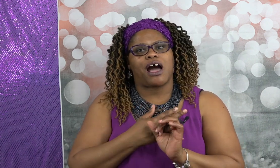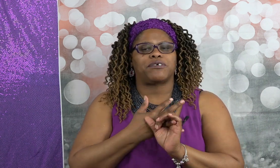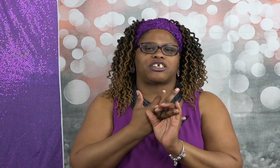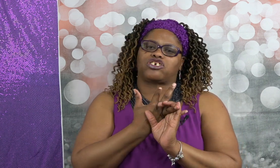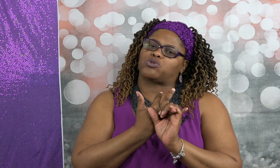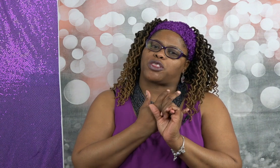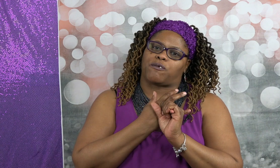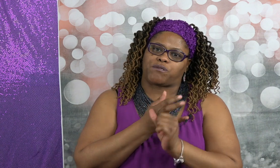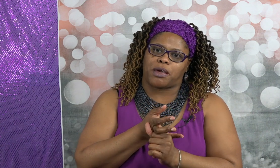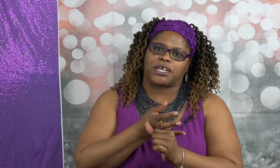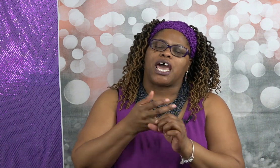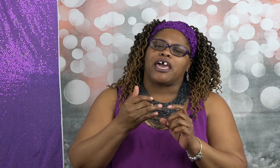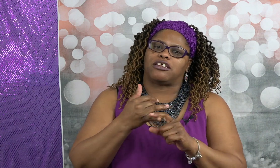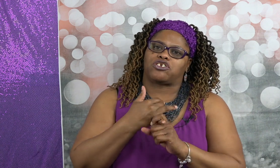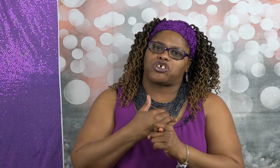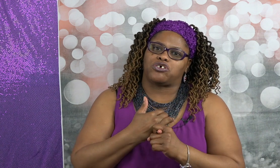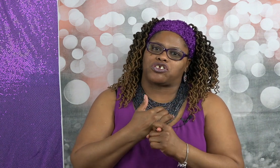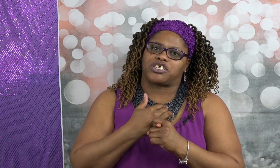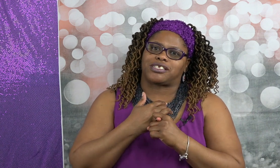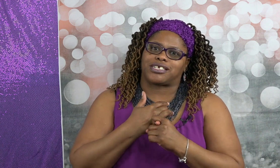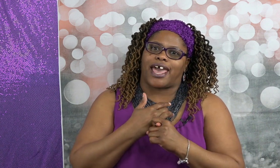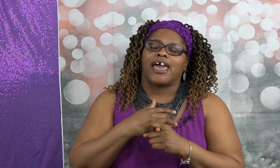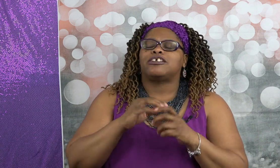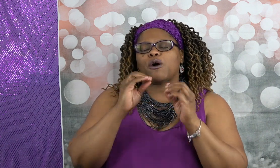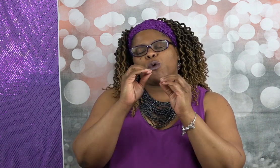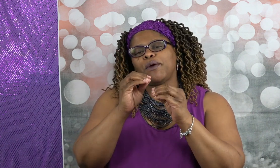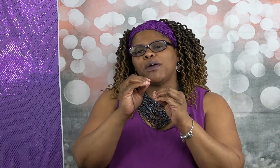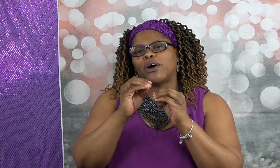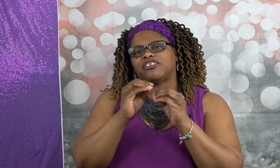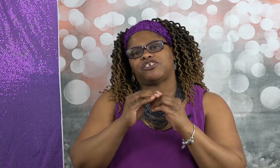conversations with your family and your children to say so what do we want this